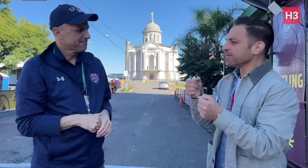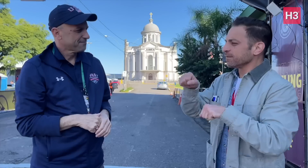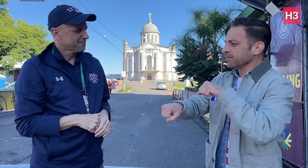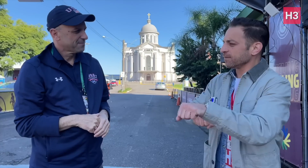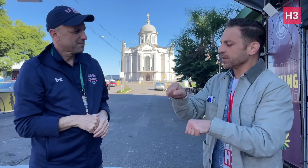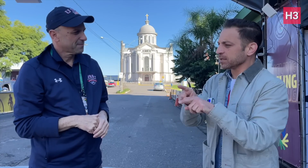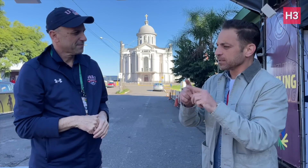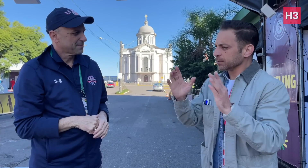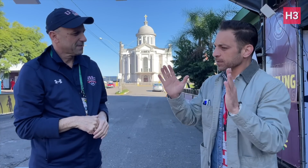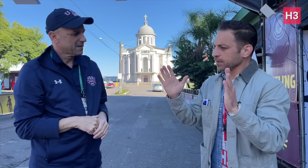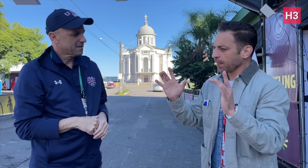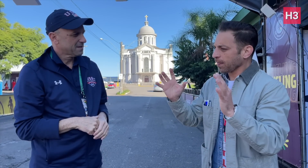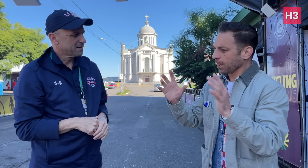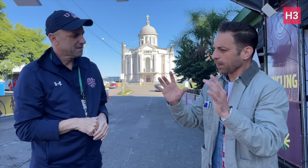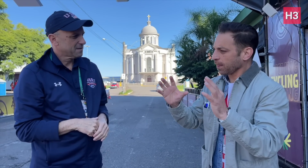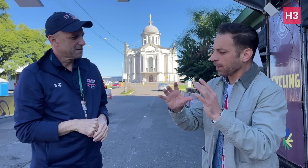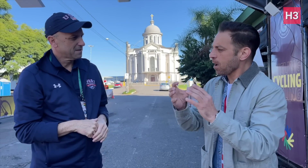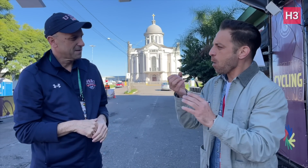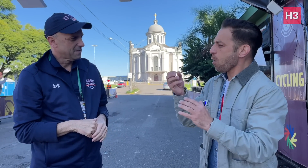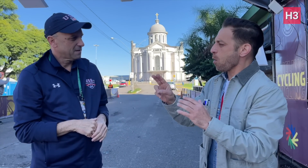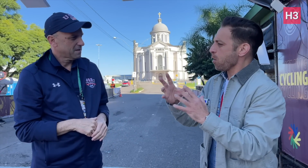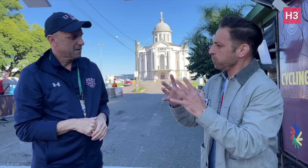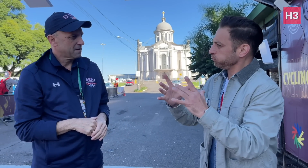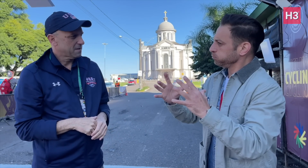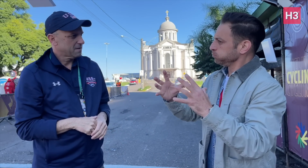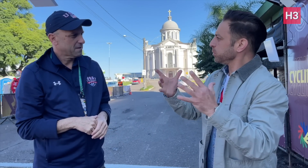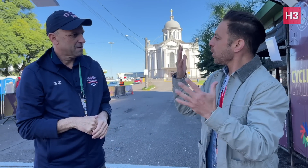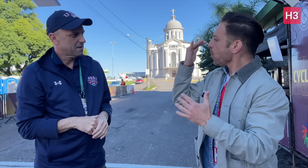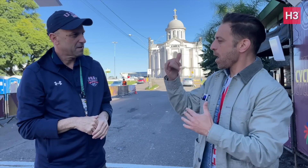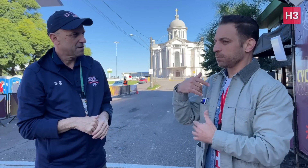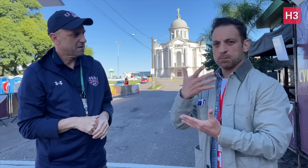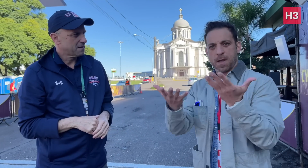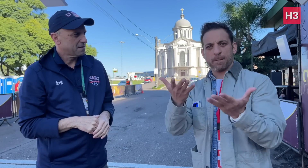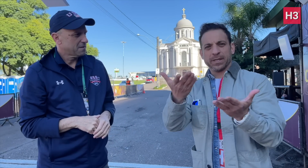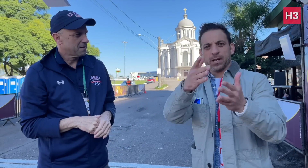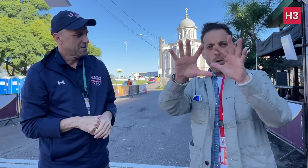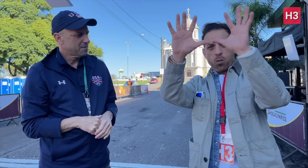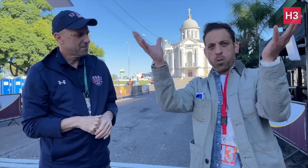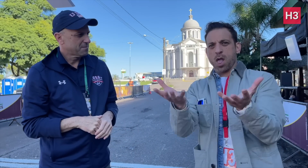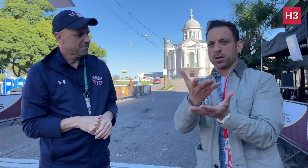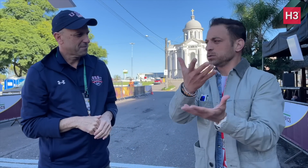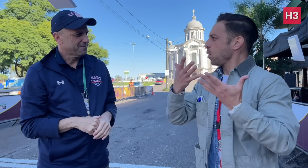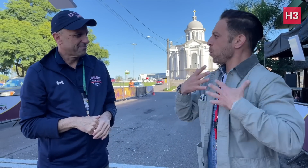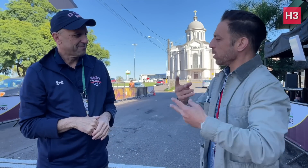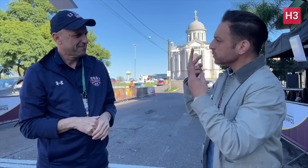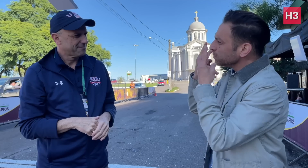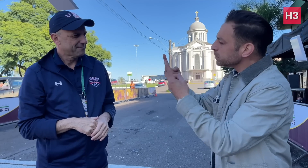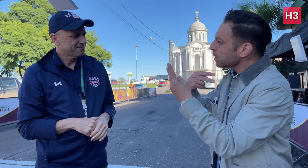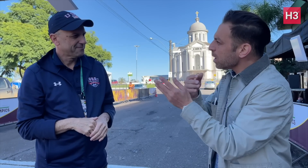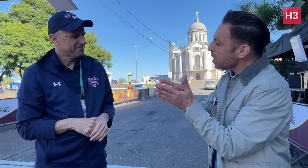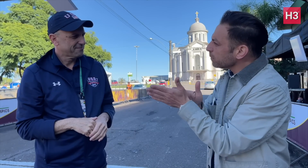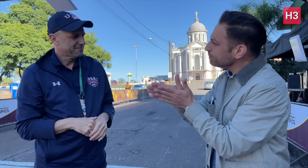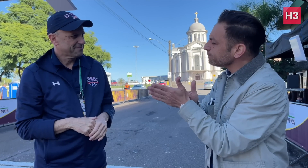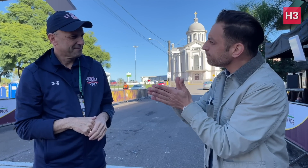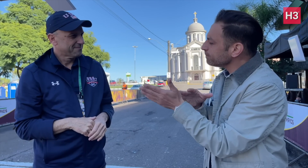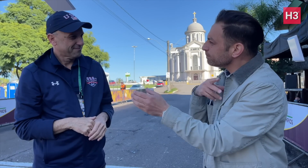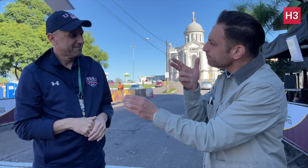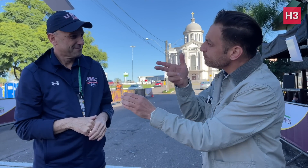Is the Deaflympic Cycling participation increasing in popularity? The world audience seems to show more interest